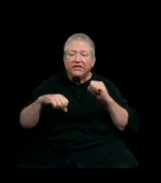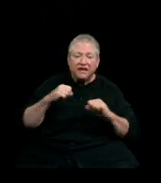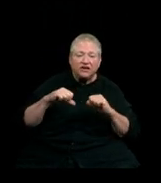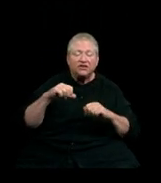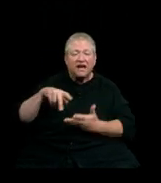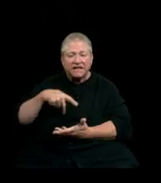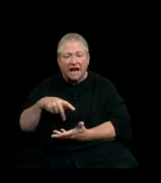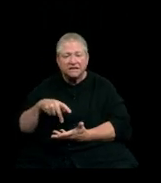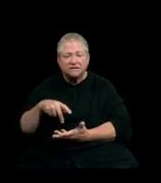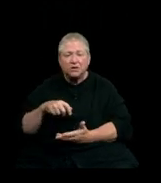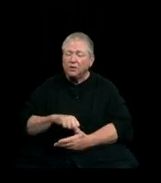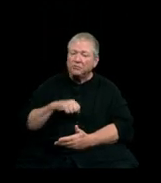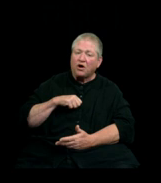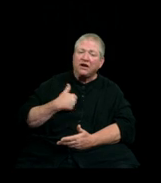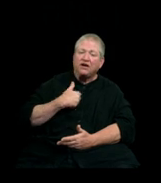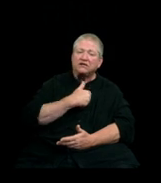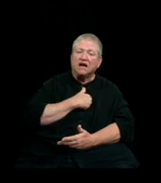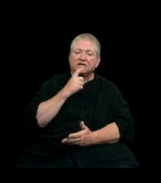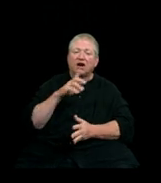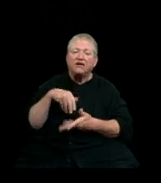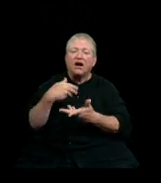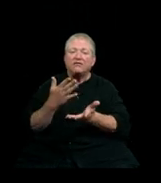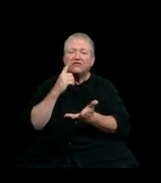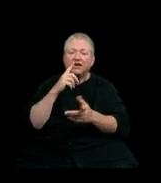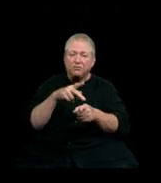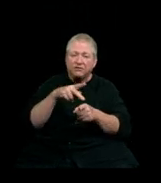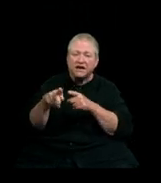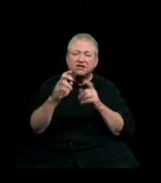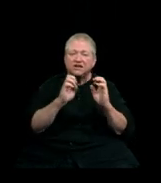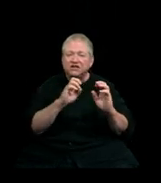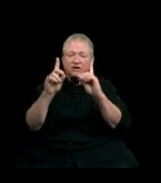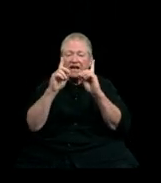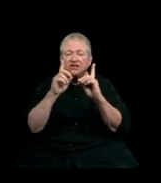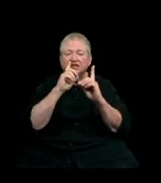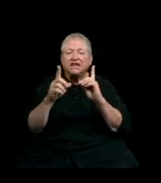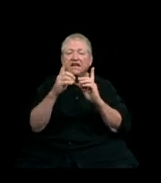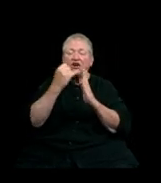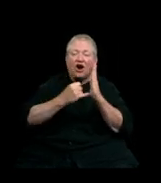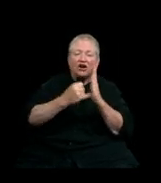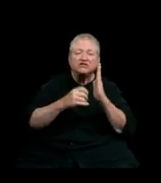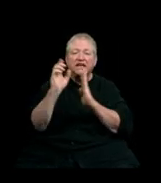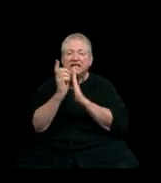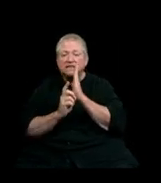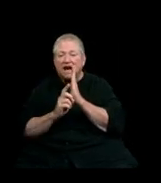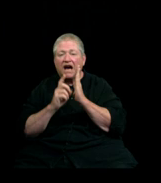We pride ourselves on offering a professional education in the arts and design within a liberal arts environment.